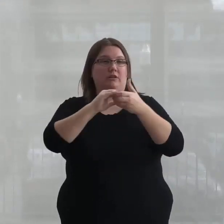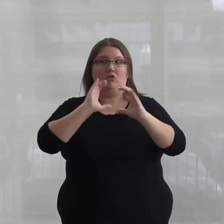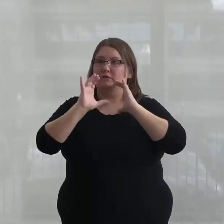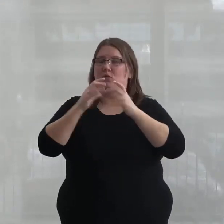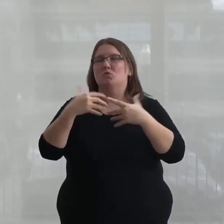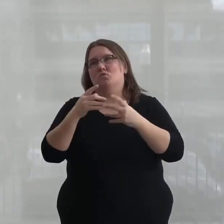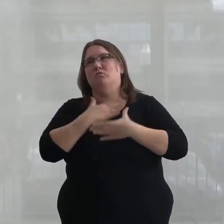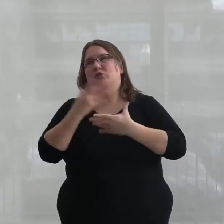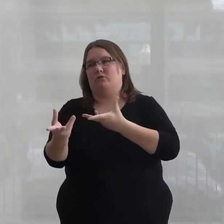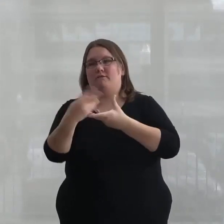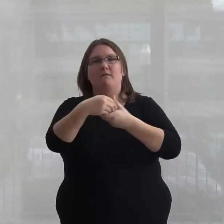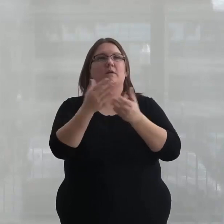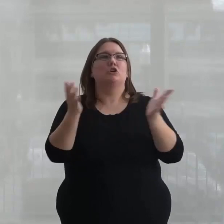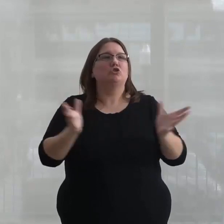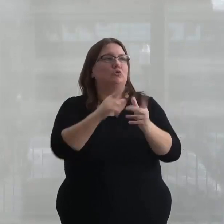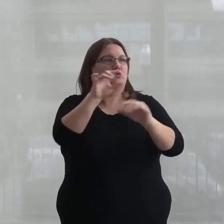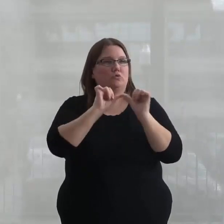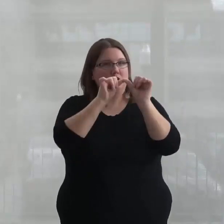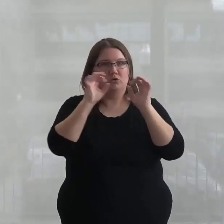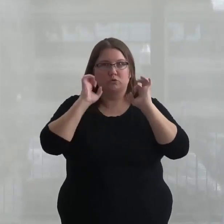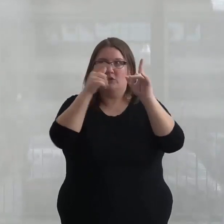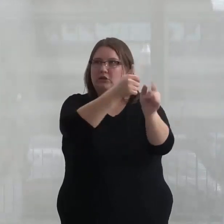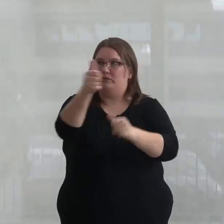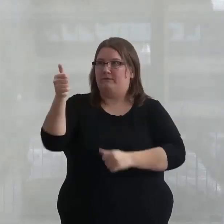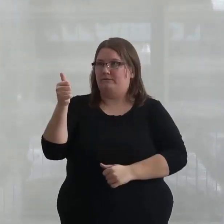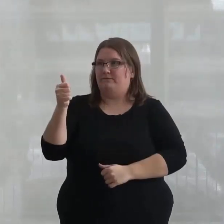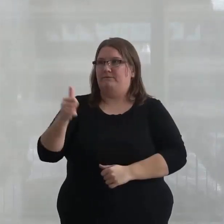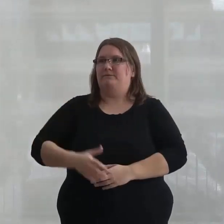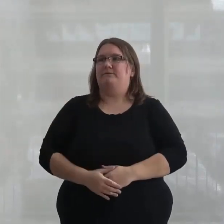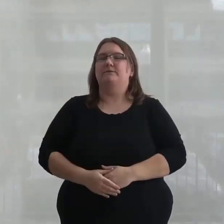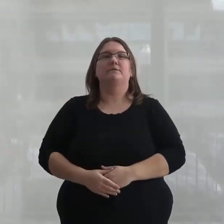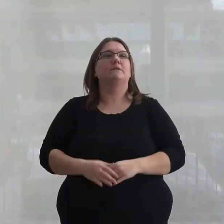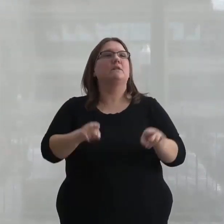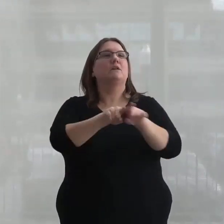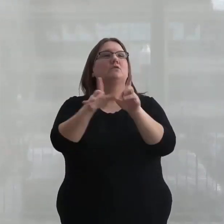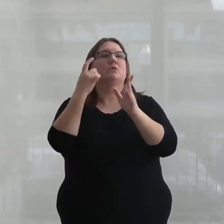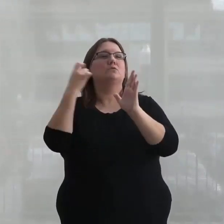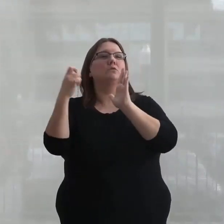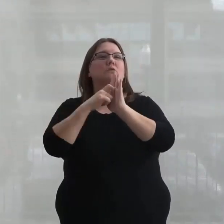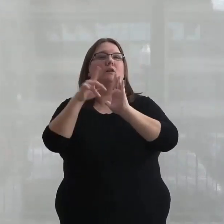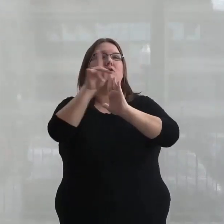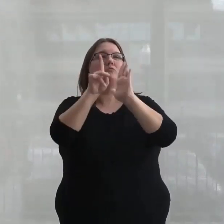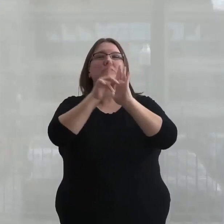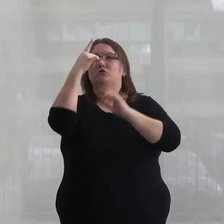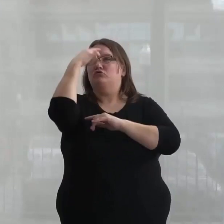and we encourage you to continue educating yourselves. I would also like to acknowledge the Principal's Dream Course